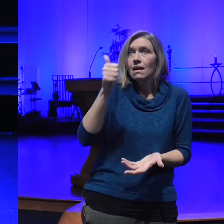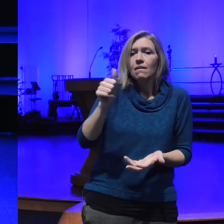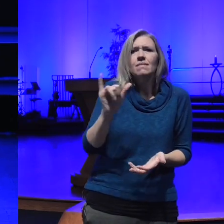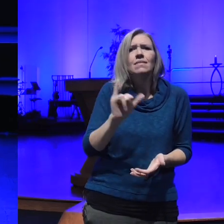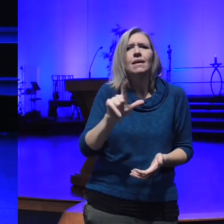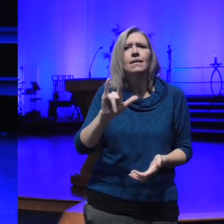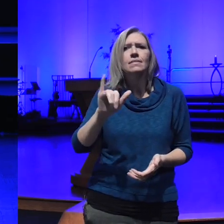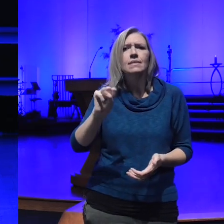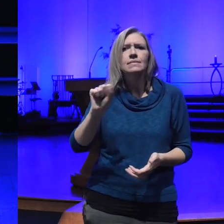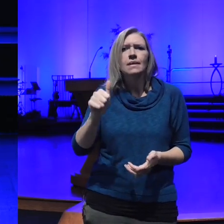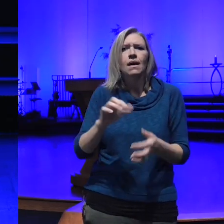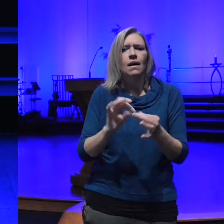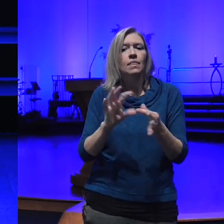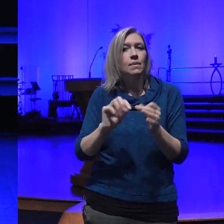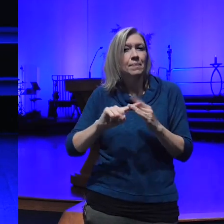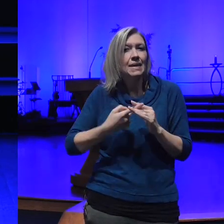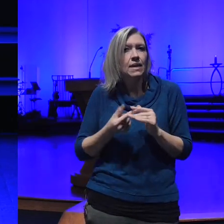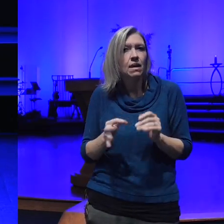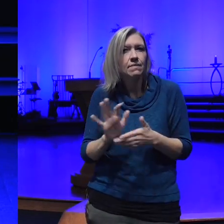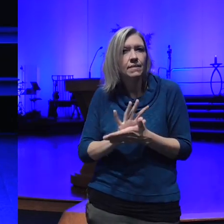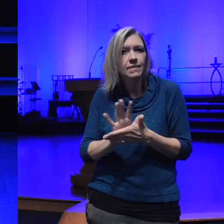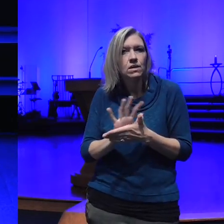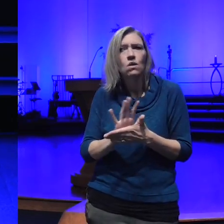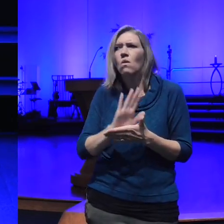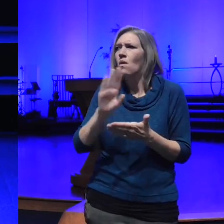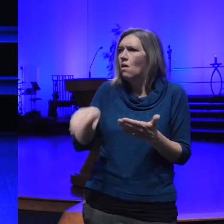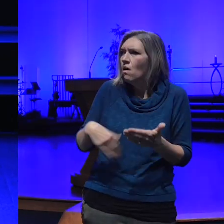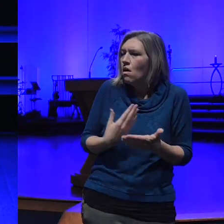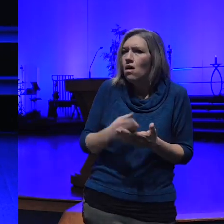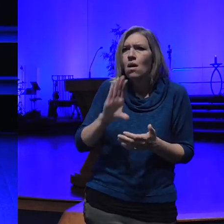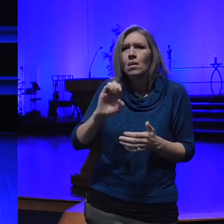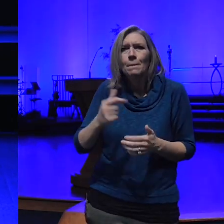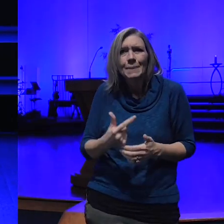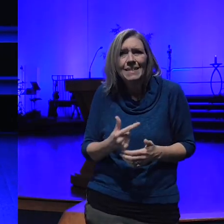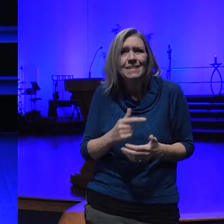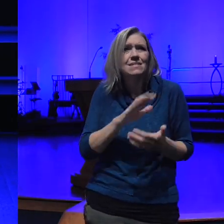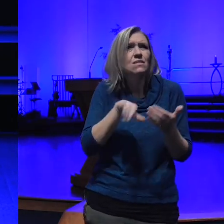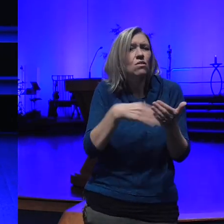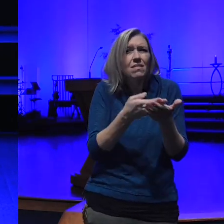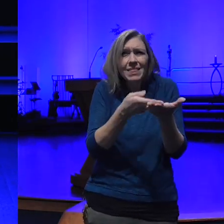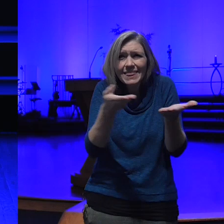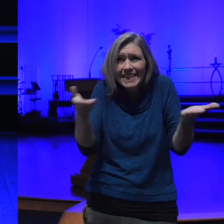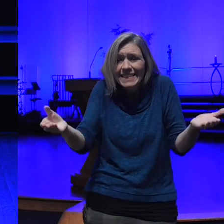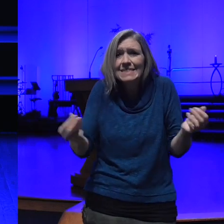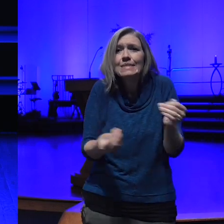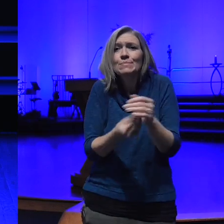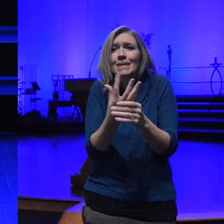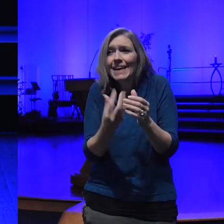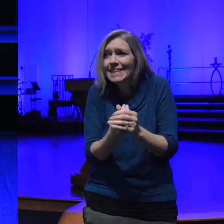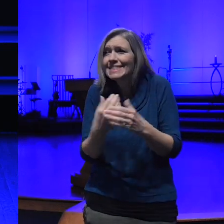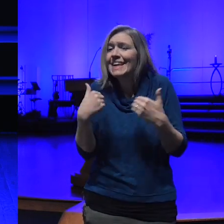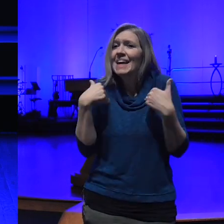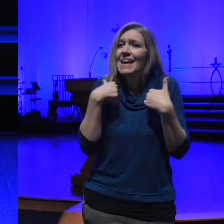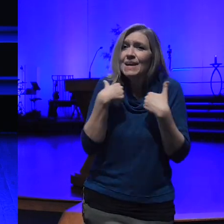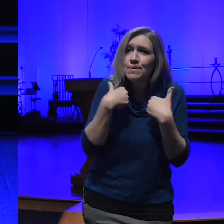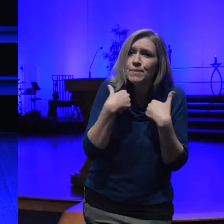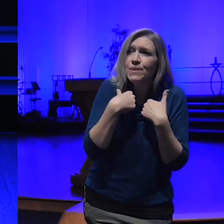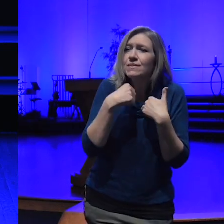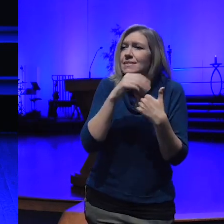that video through all being being and all things and all plants and all animals and all all humans